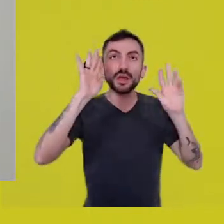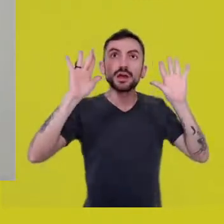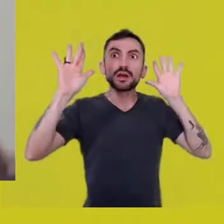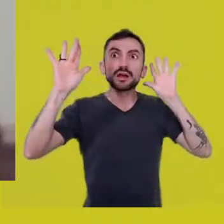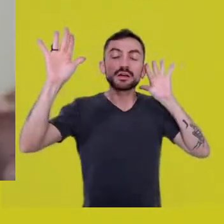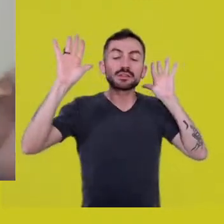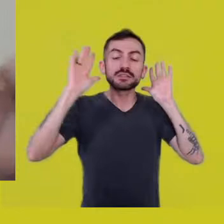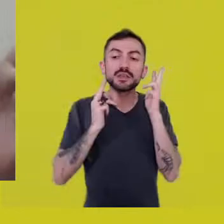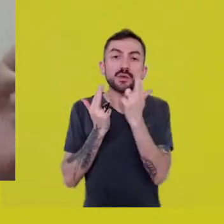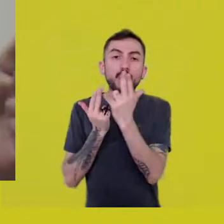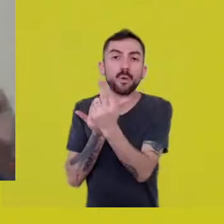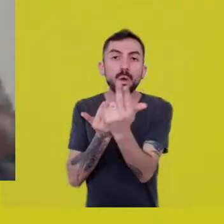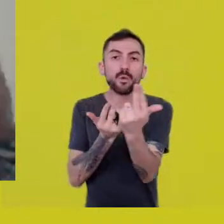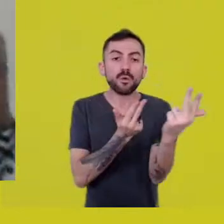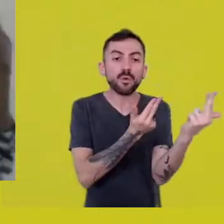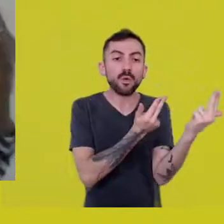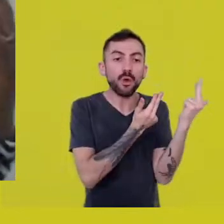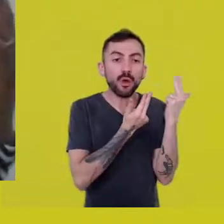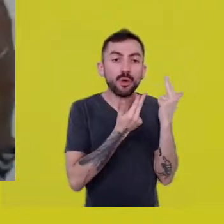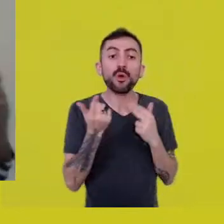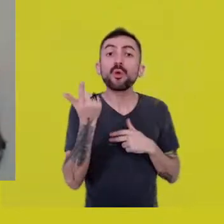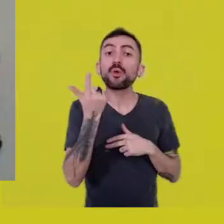to get up, with those bodies rising,